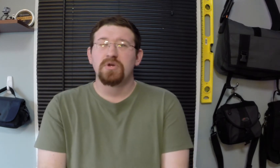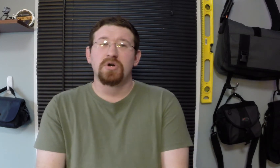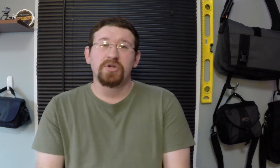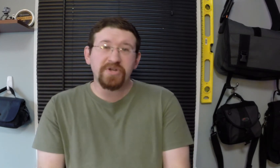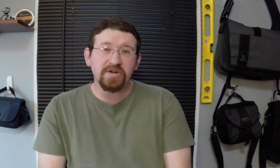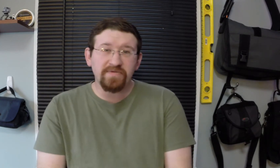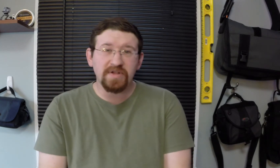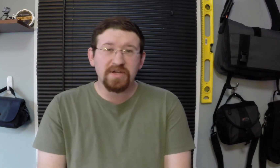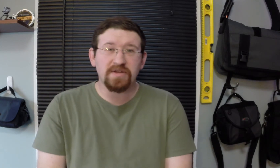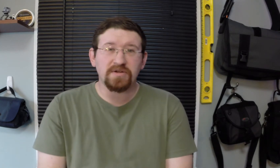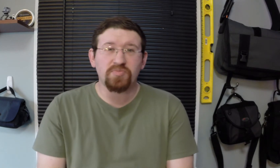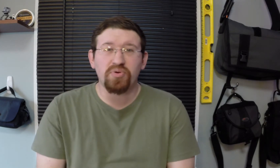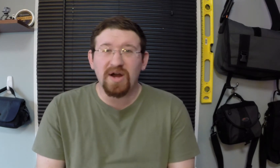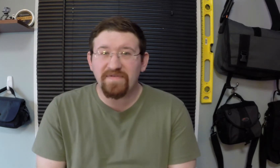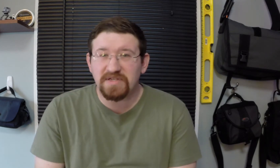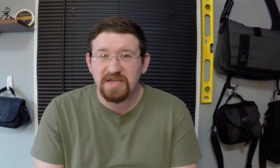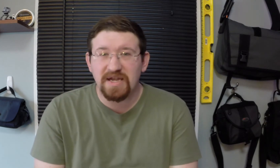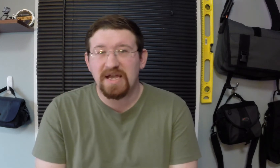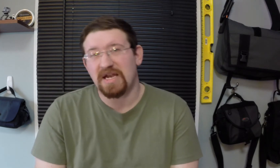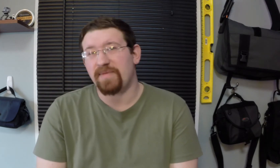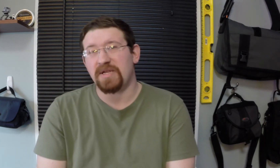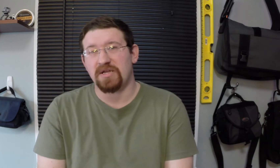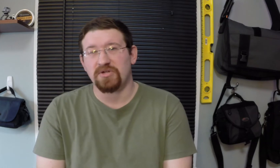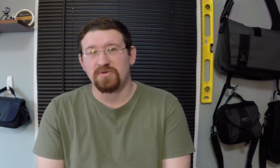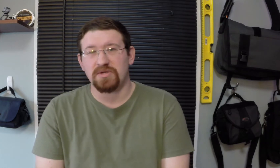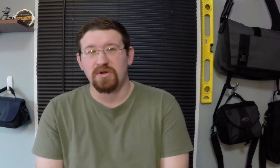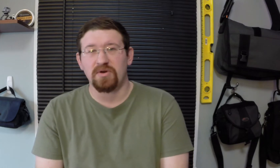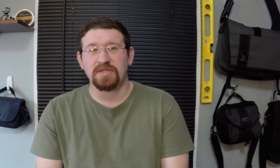Alternatively, there's privacy and anonymity issues